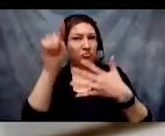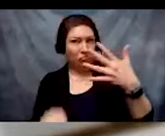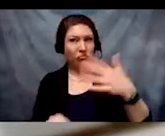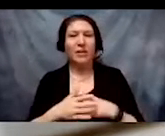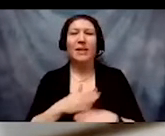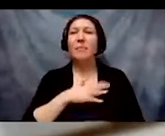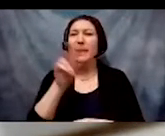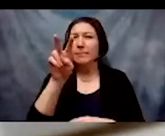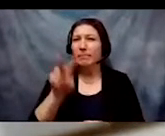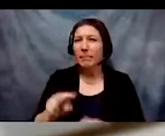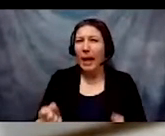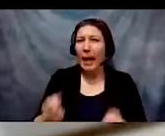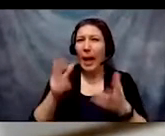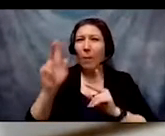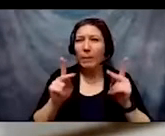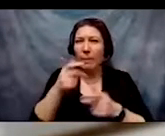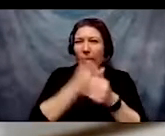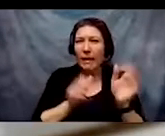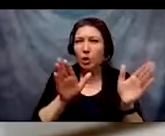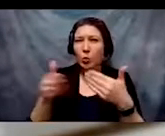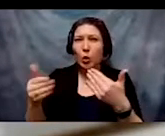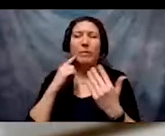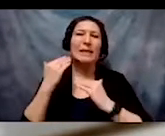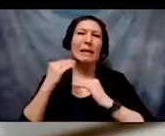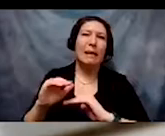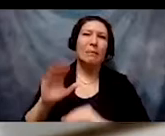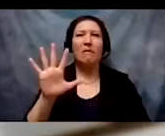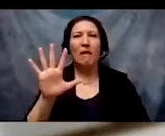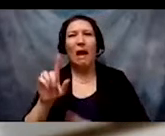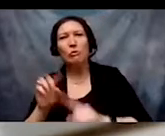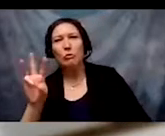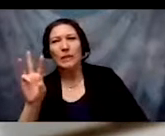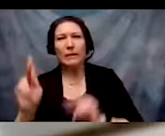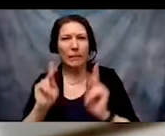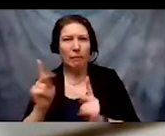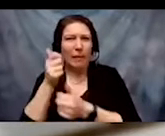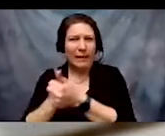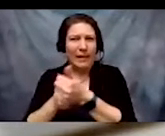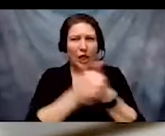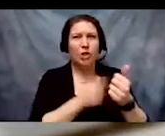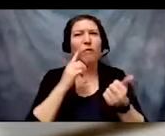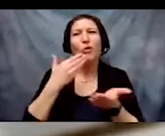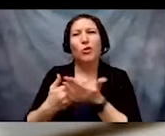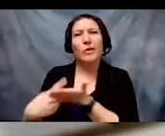5-6 people per room. The grounding assumptions that we will use: